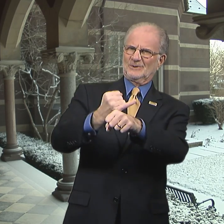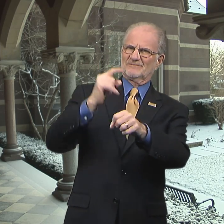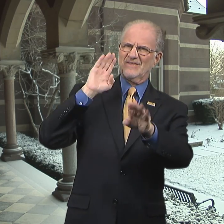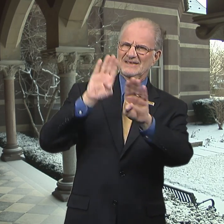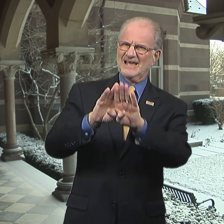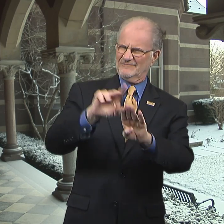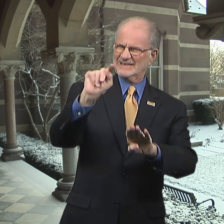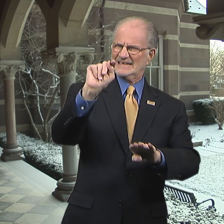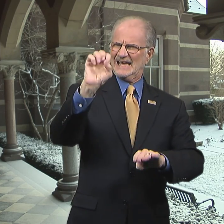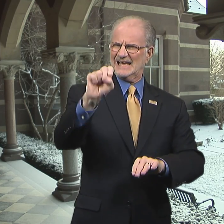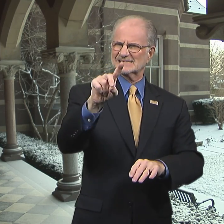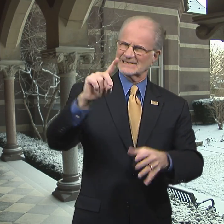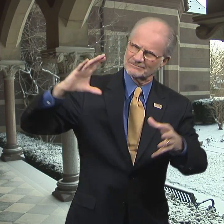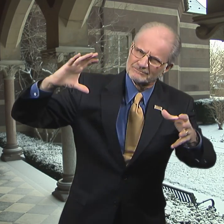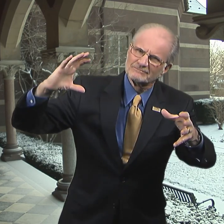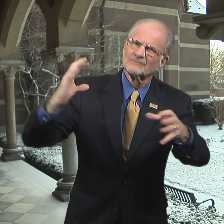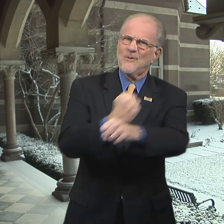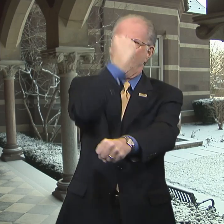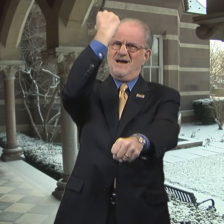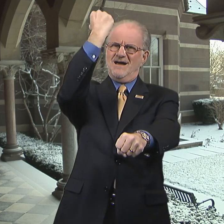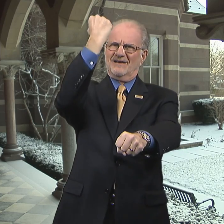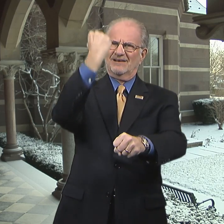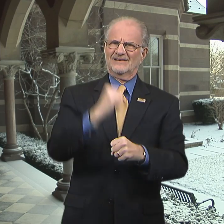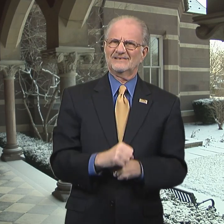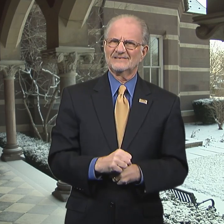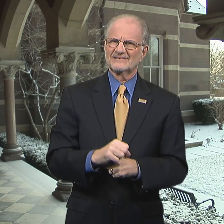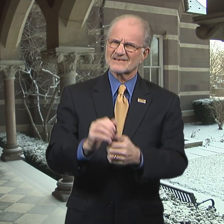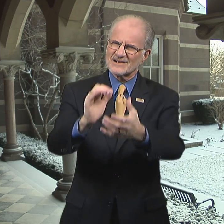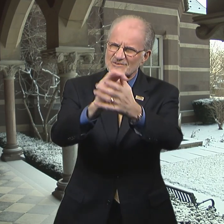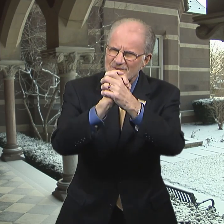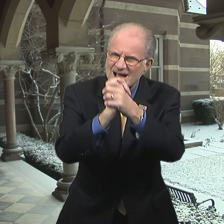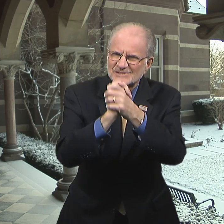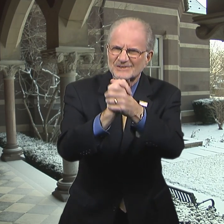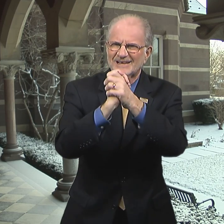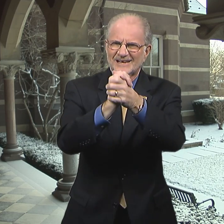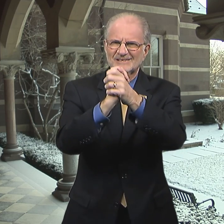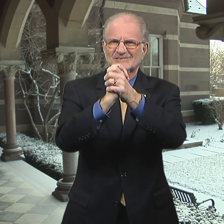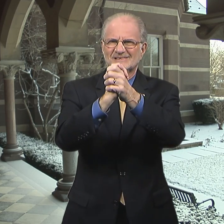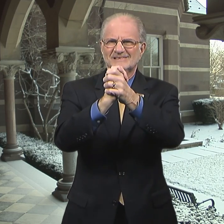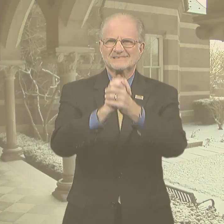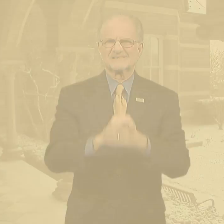The Texas School for the Deaf won. Congratulations!